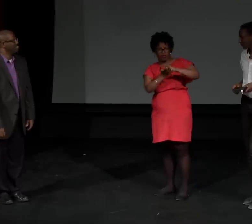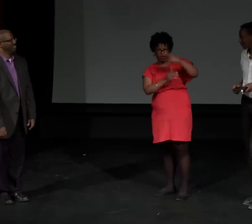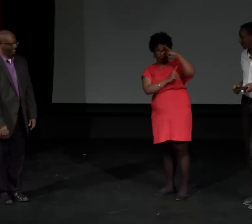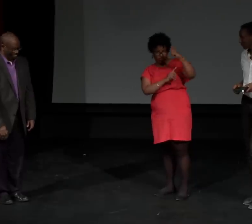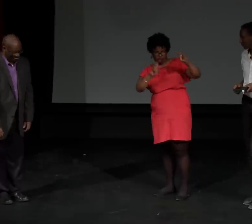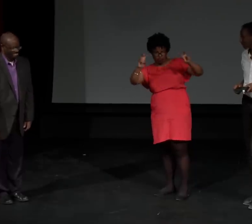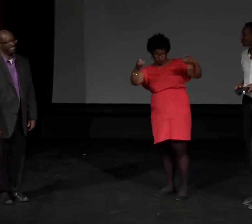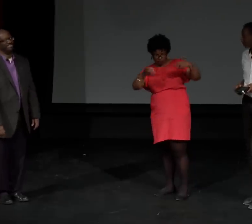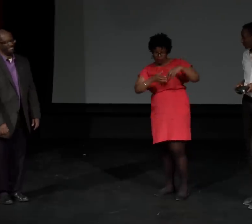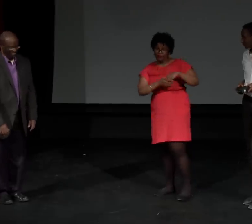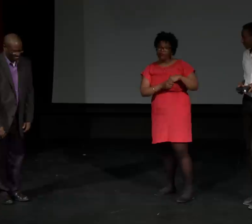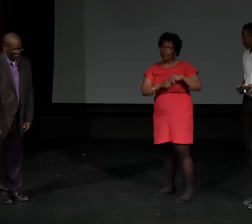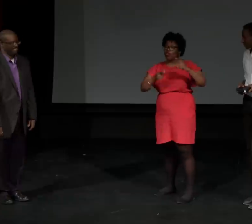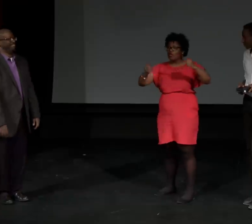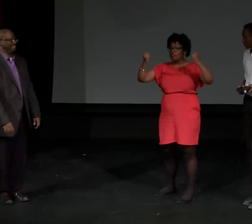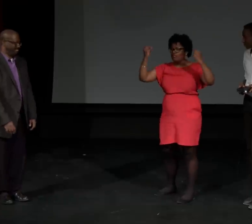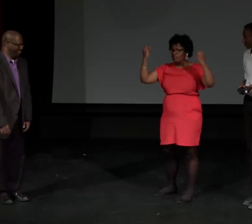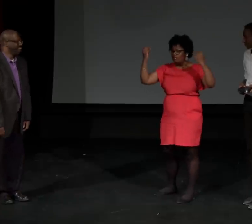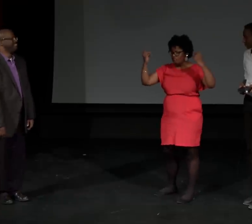It's called "Dream the Impossible Dream."